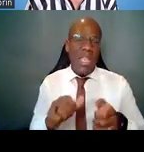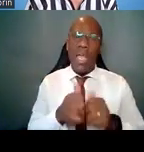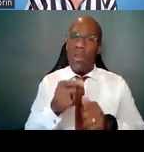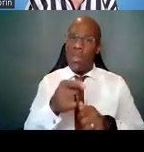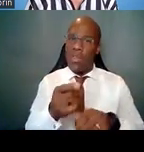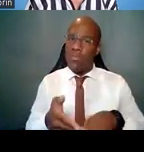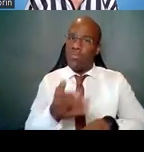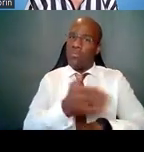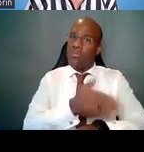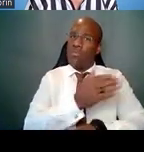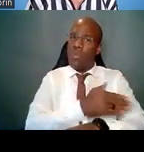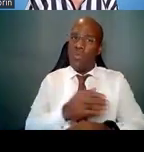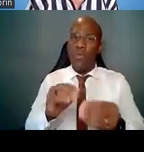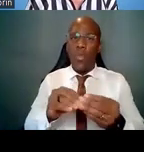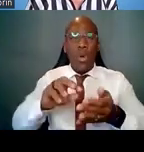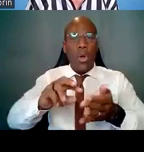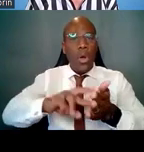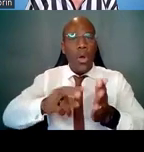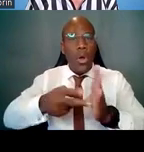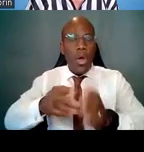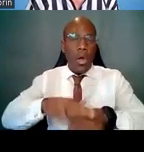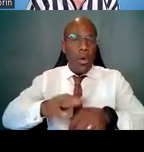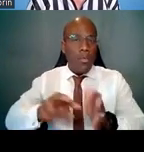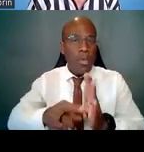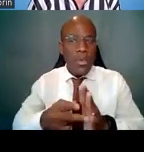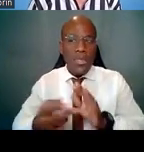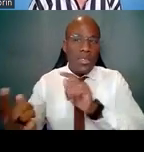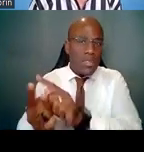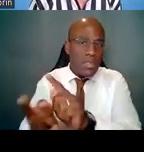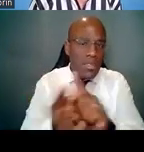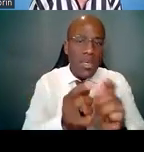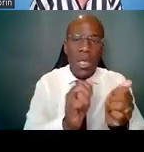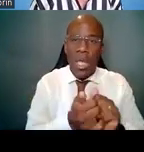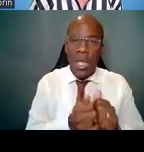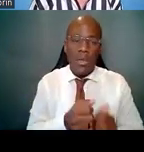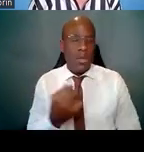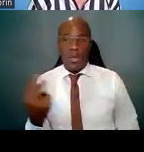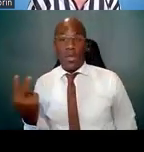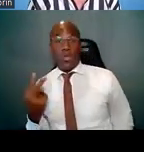So Lynn and I are going to discuss with you a few things you need to be mindful of.